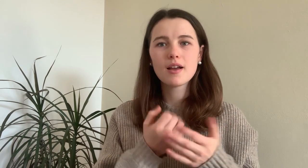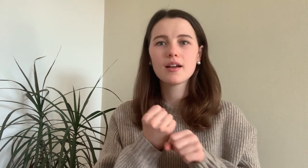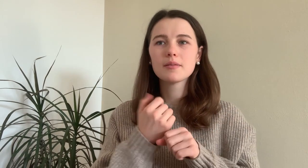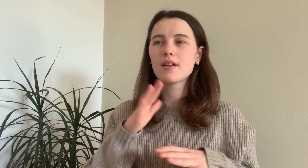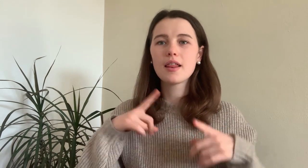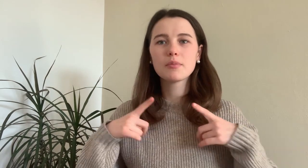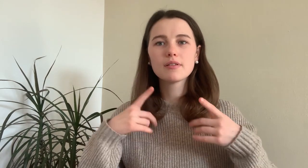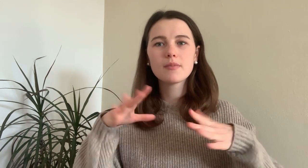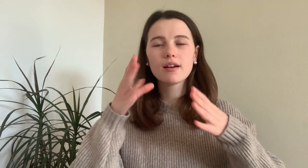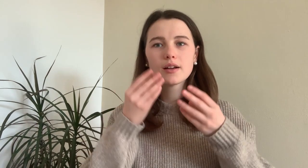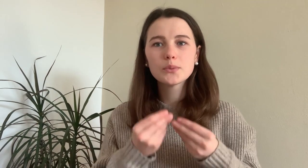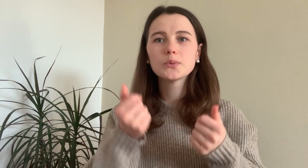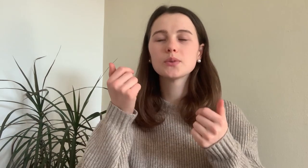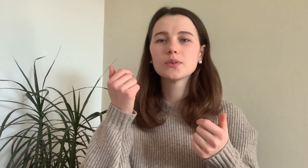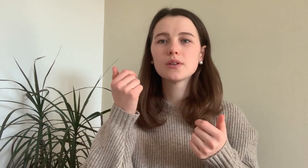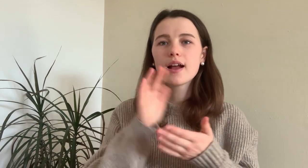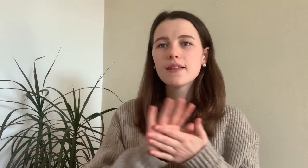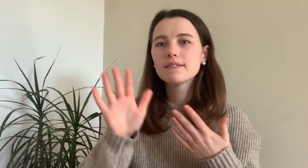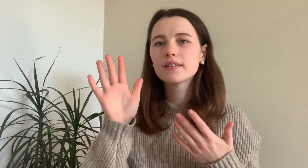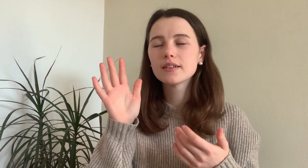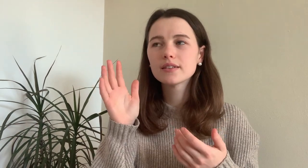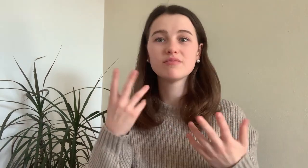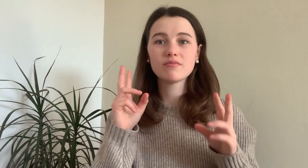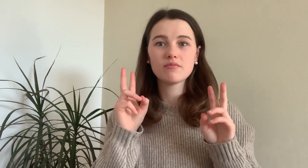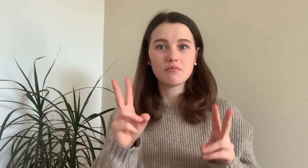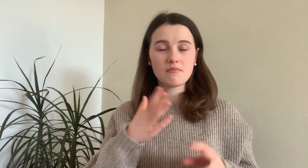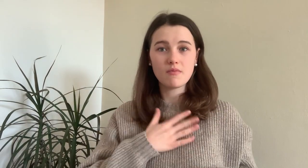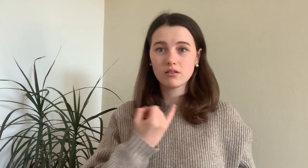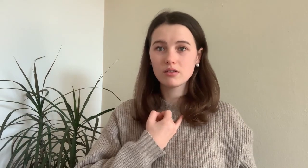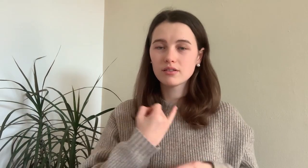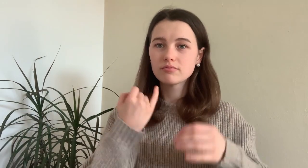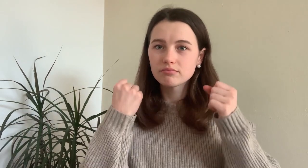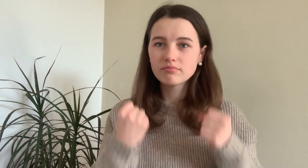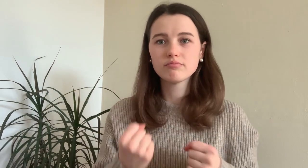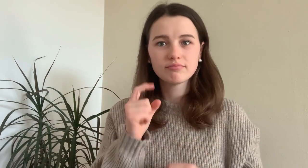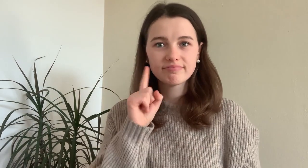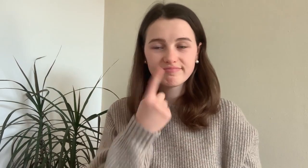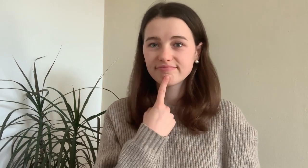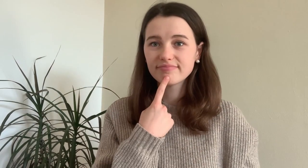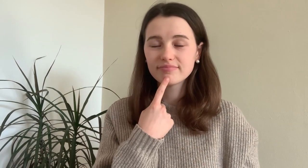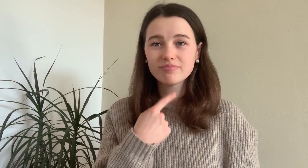It makes my life easier but I still have a strong deaf identity.